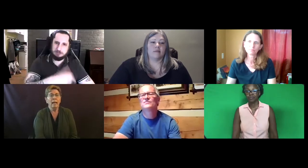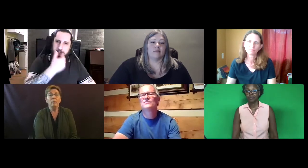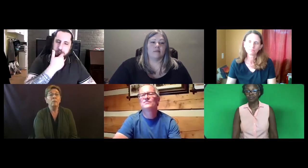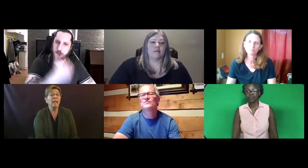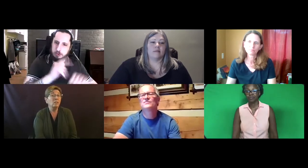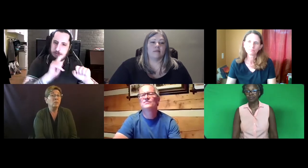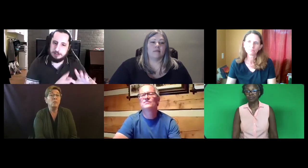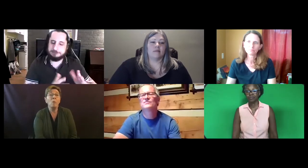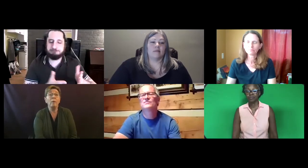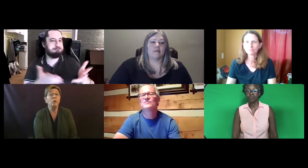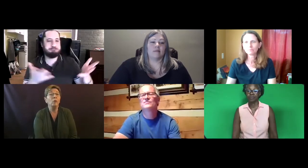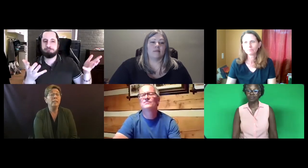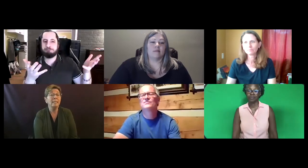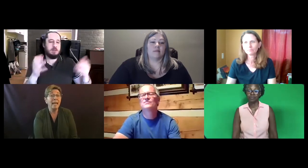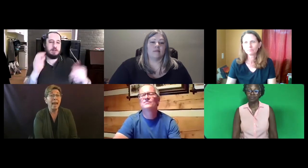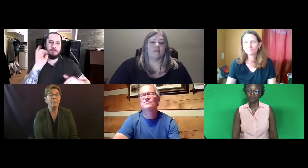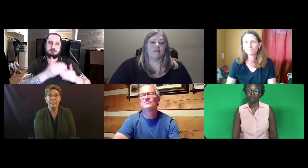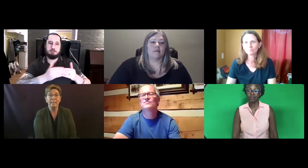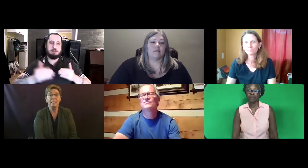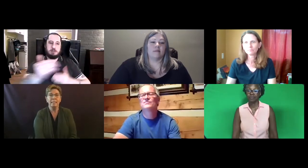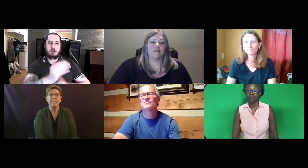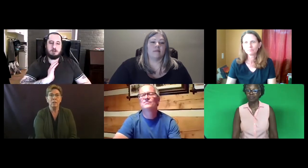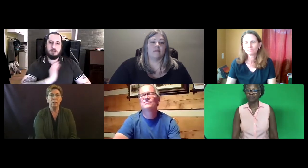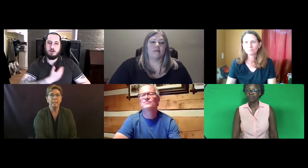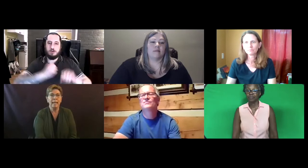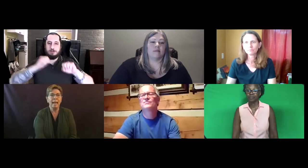And that's the reason why we couldn't say this is the good exam.